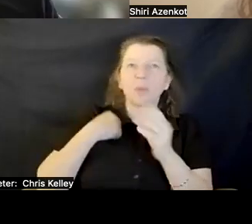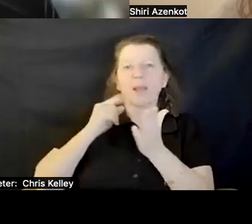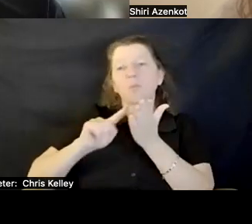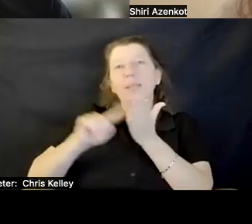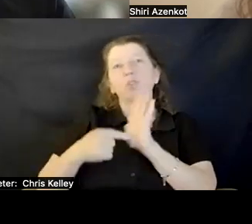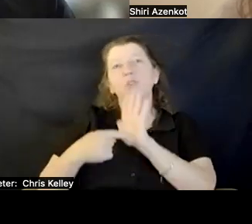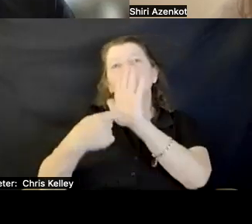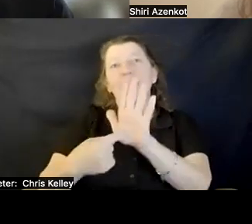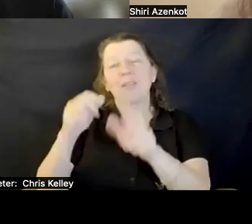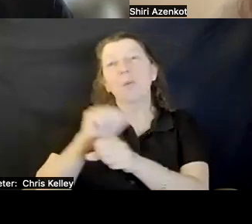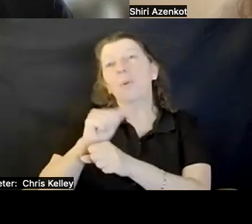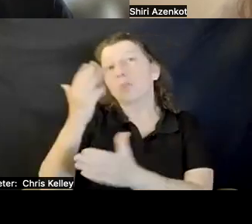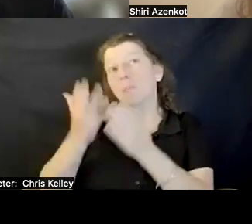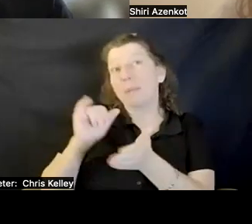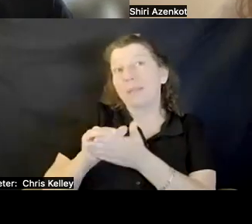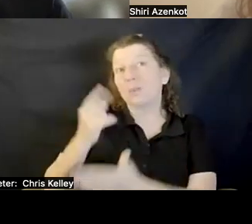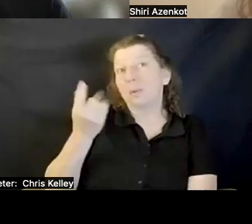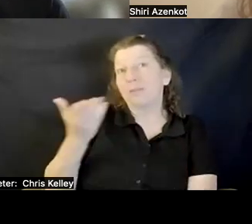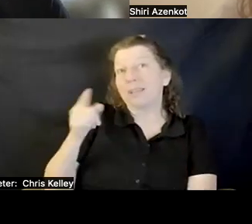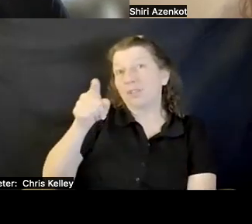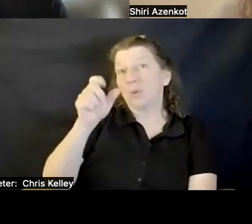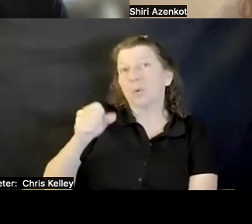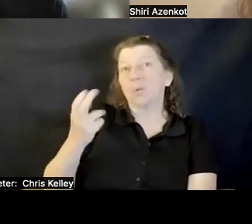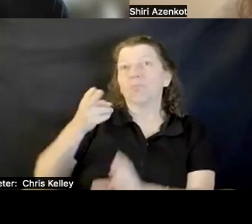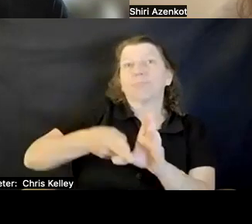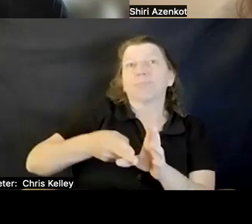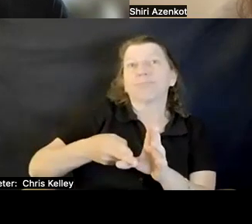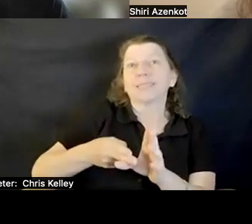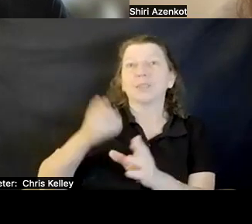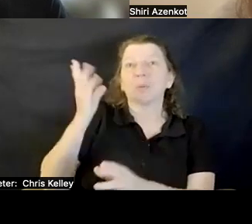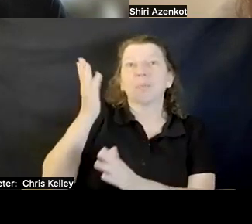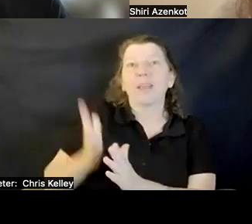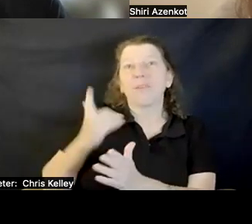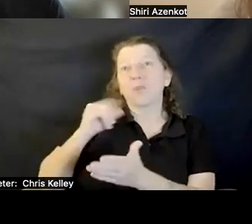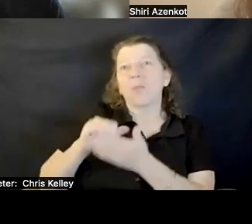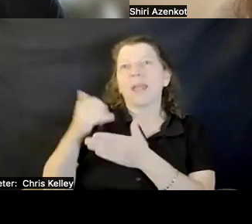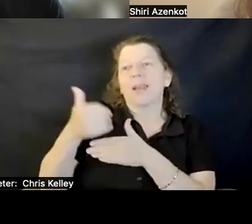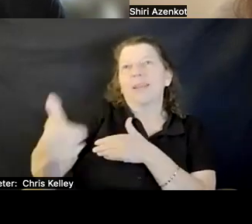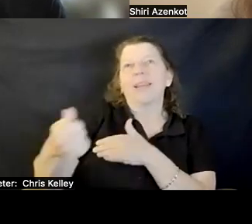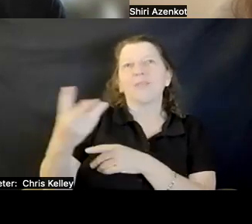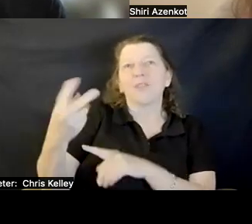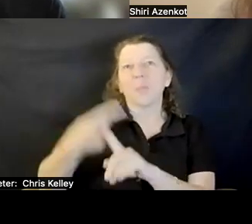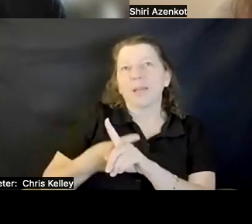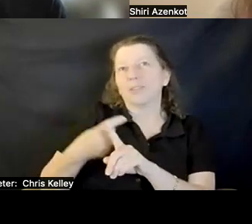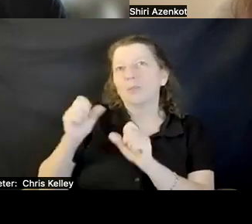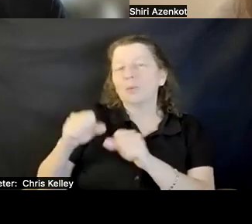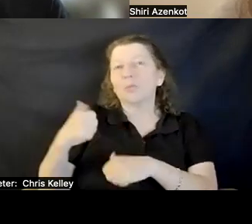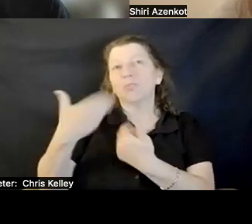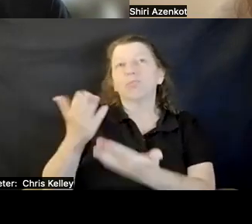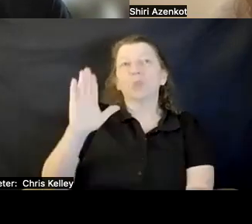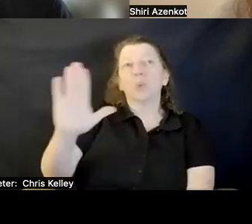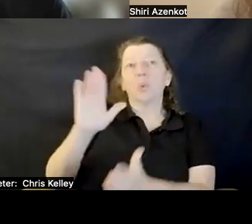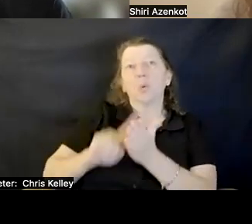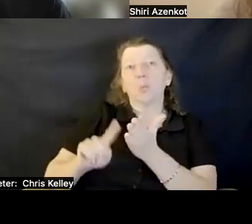you could be one of the speakers if you would like to in the upcoming months. We need